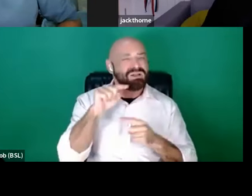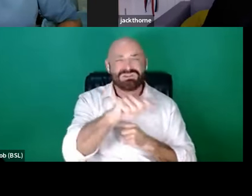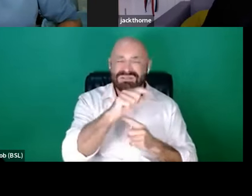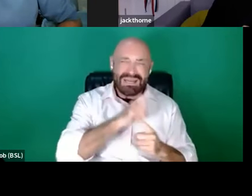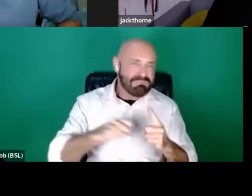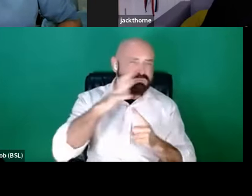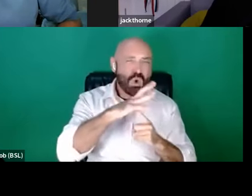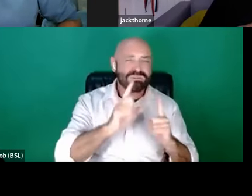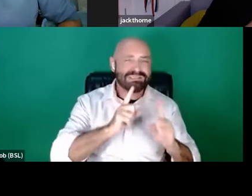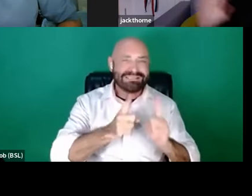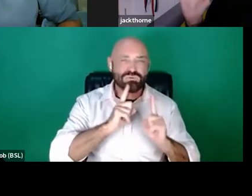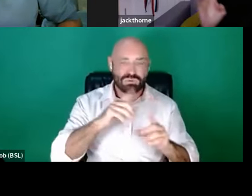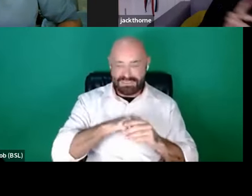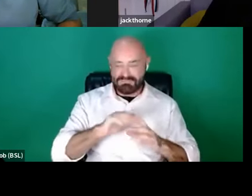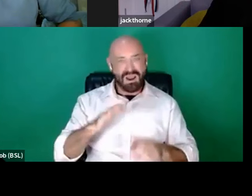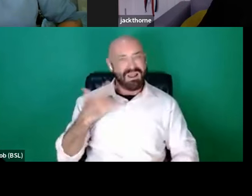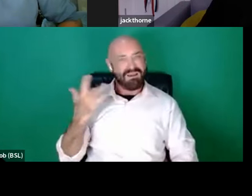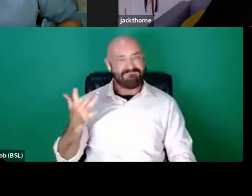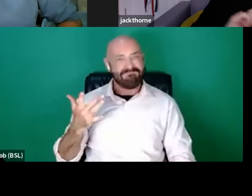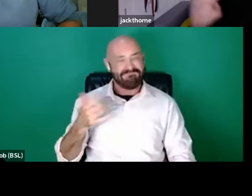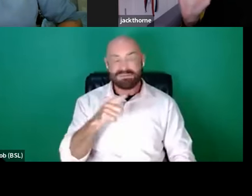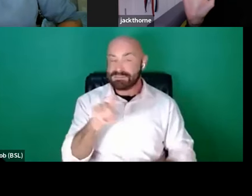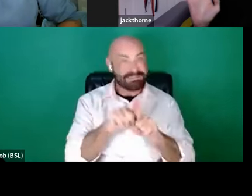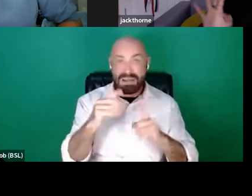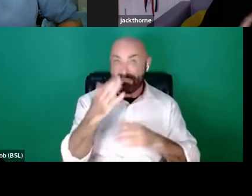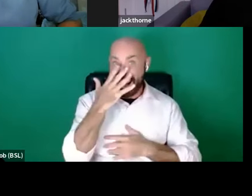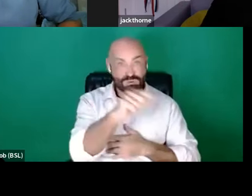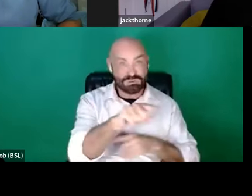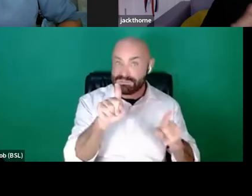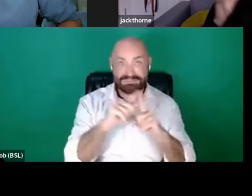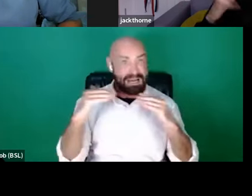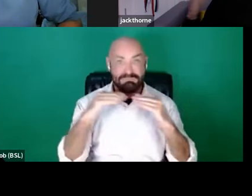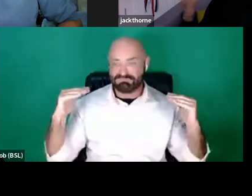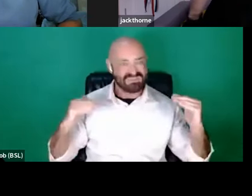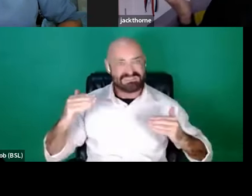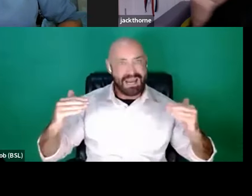in my life. And she was the same age, she was at the same stage and we just had each